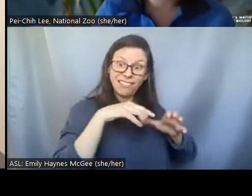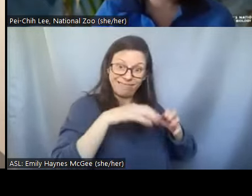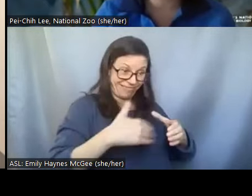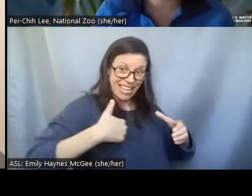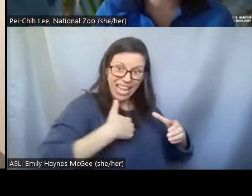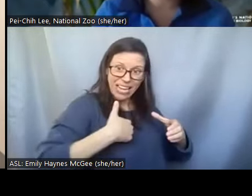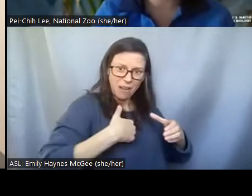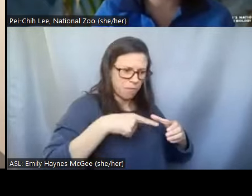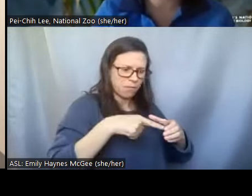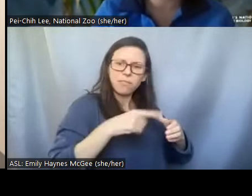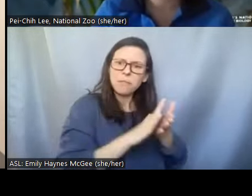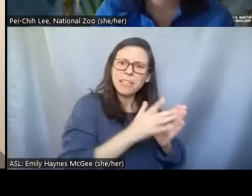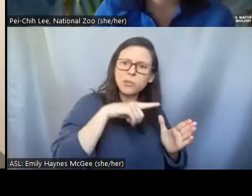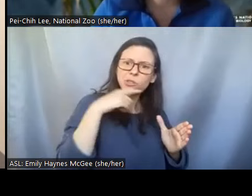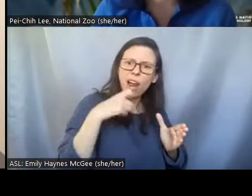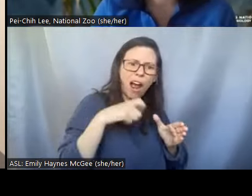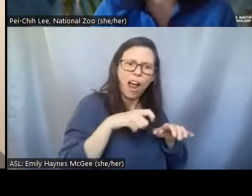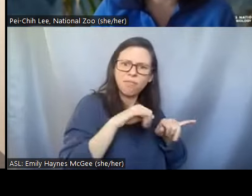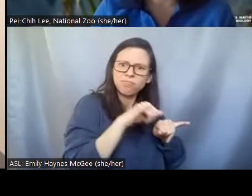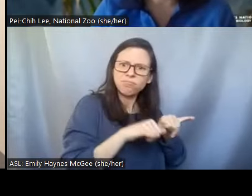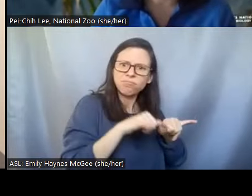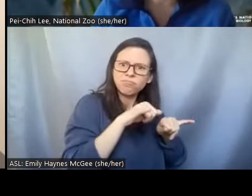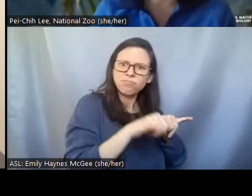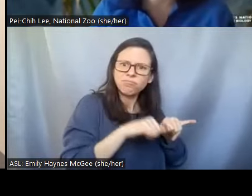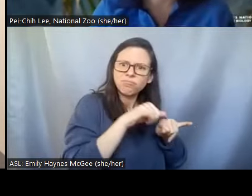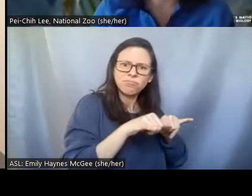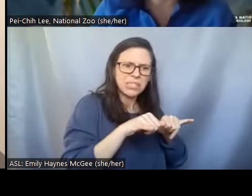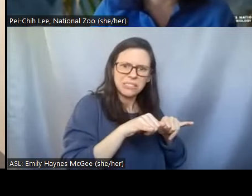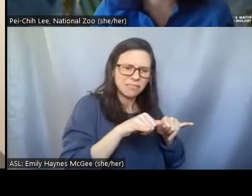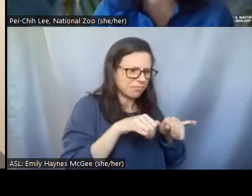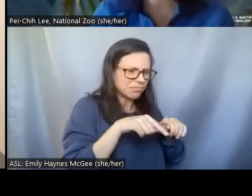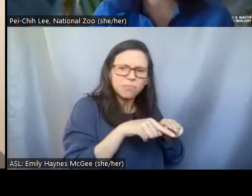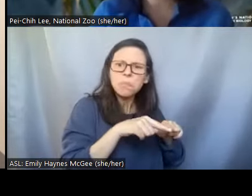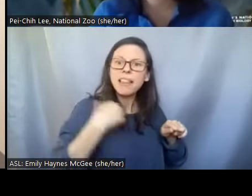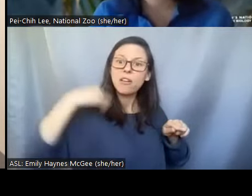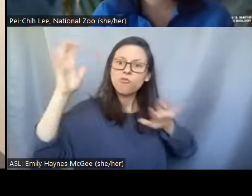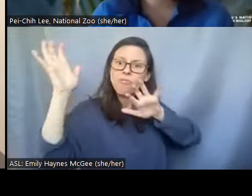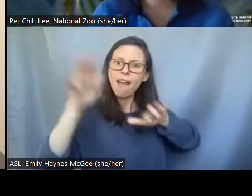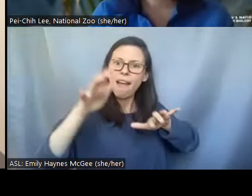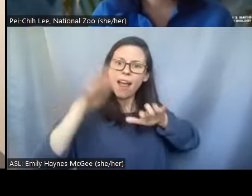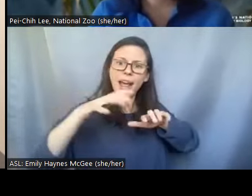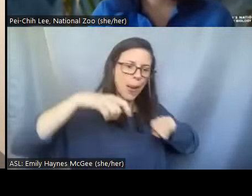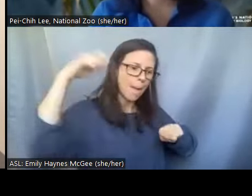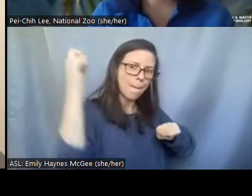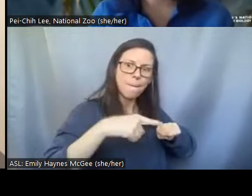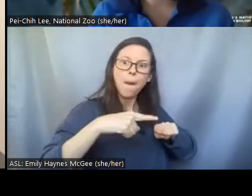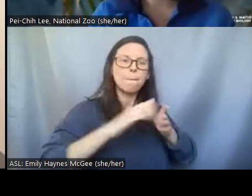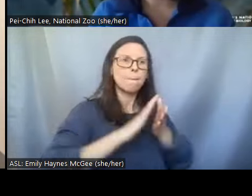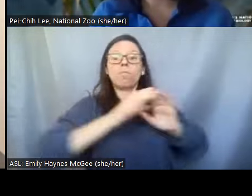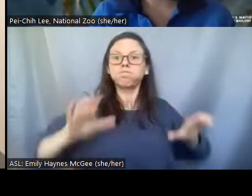raining season comes and they just get rehydrated and become active again. So we are trying to try to